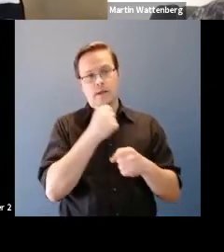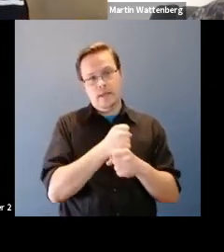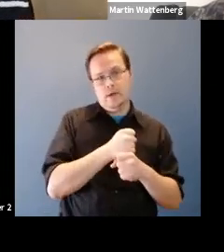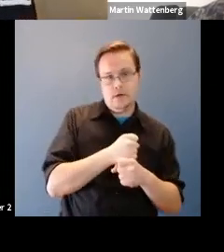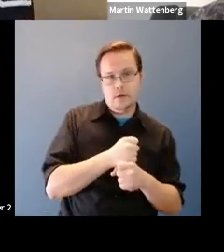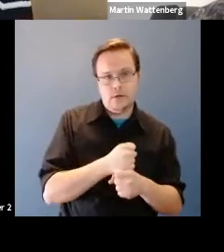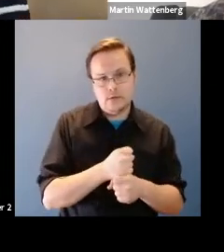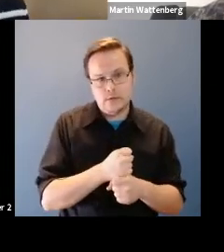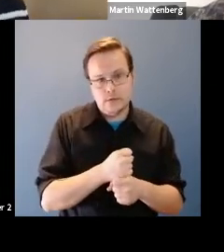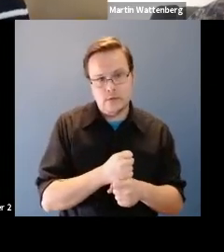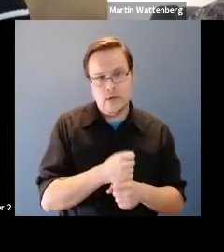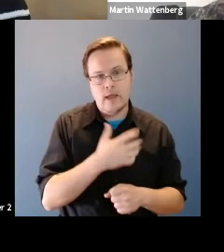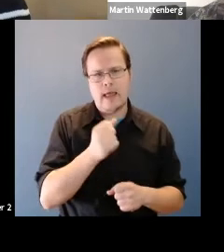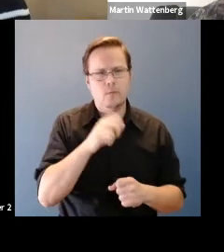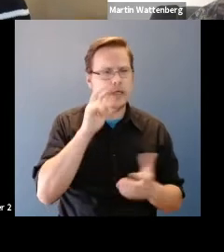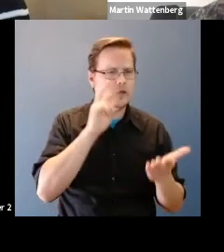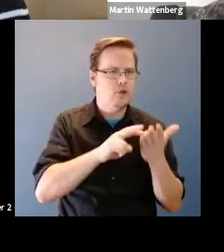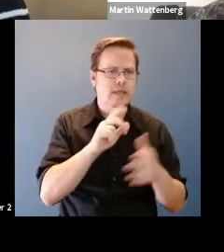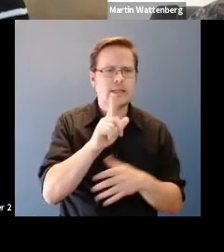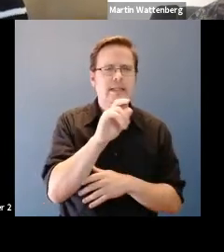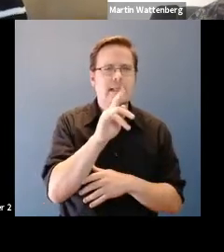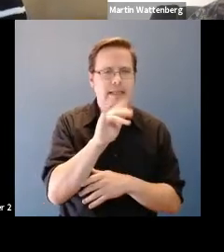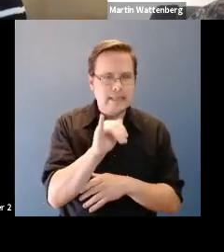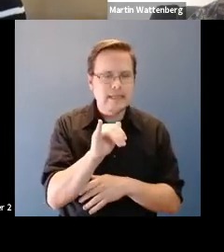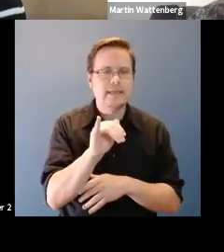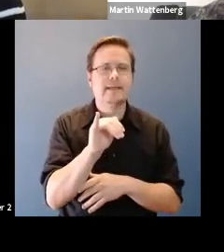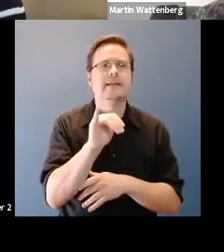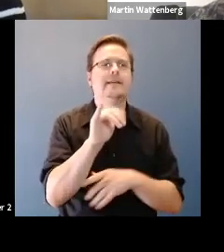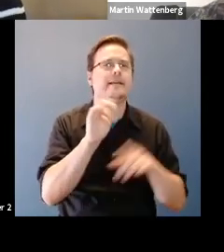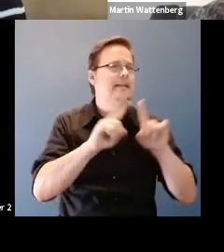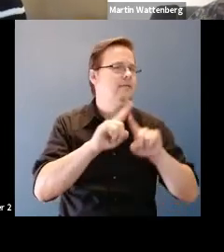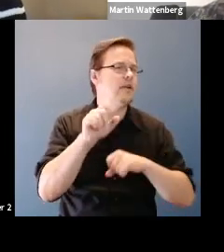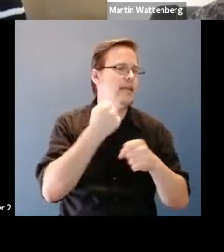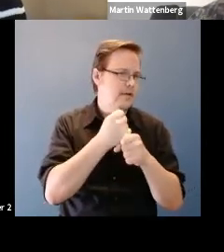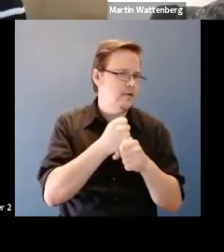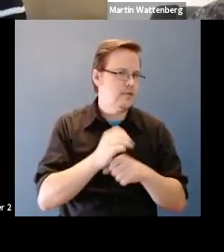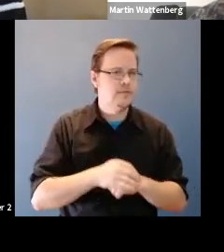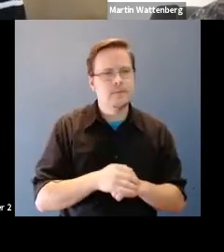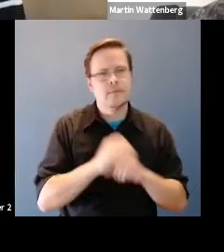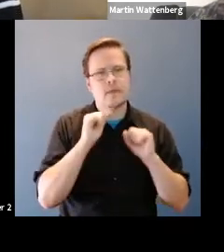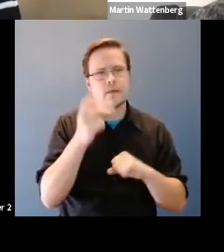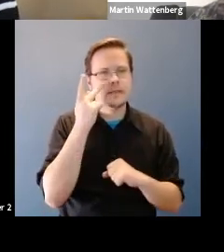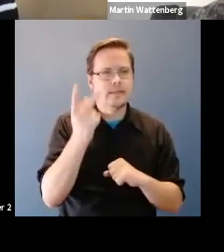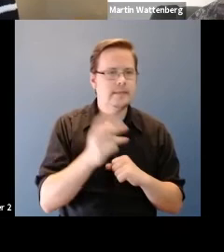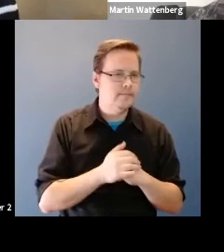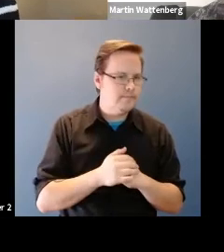Martin Wattenberg: These are, and we can look at the likelihood of different years, so we can see that it seems to think that lauren.